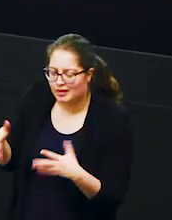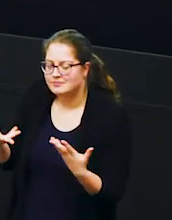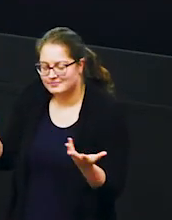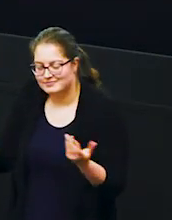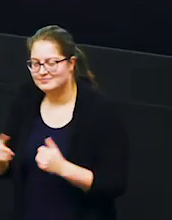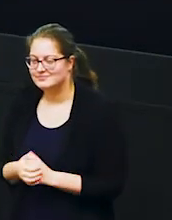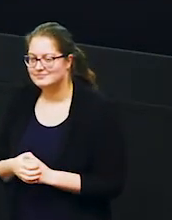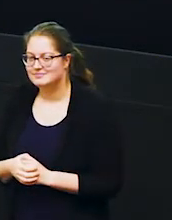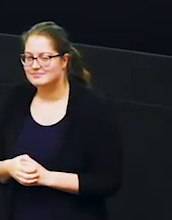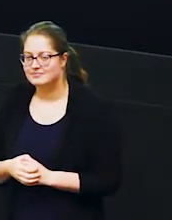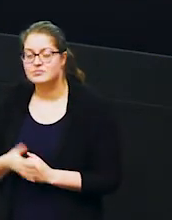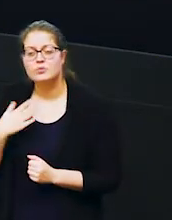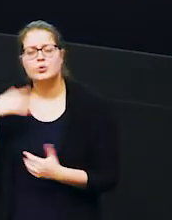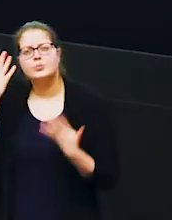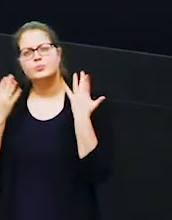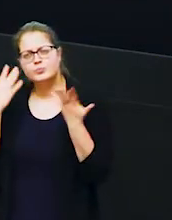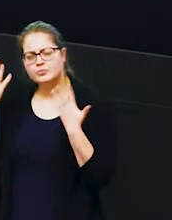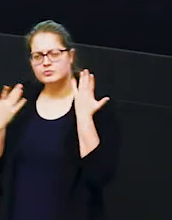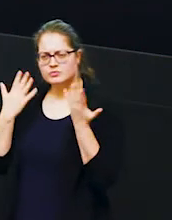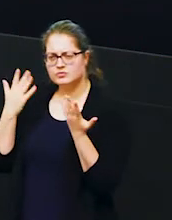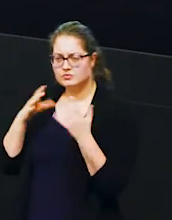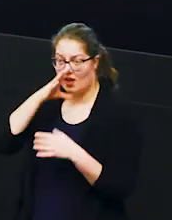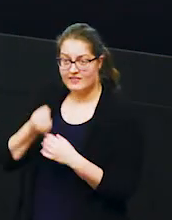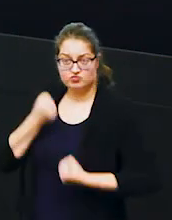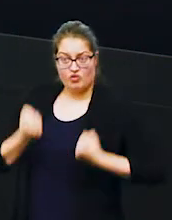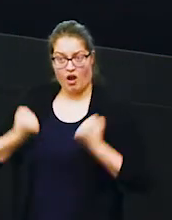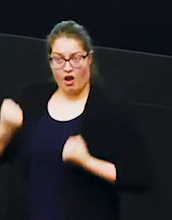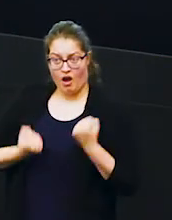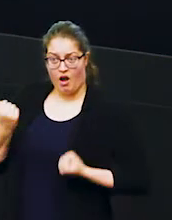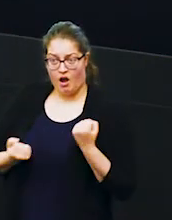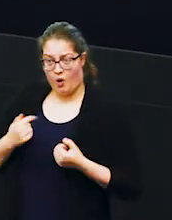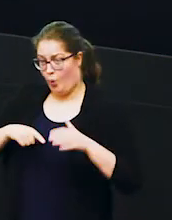and but i want you to think so these elephants are running uh running away from something what